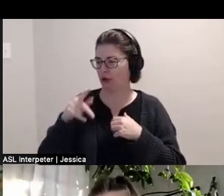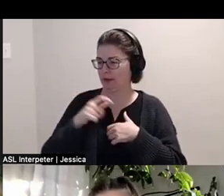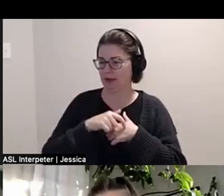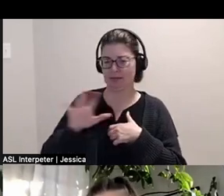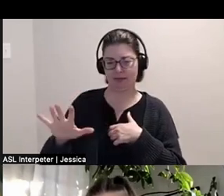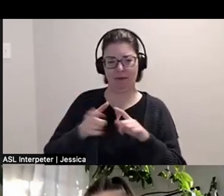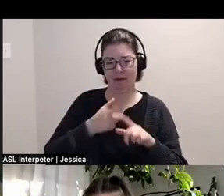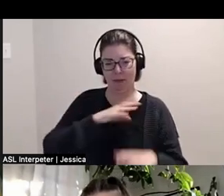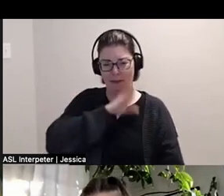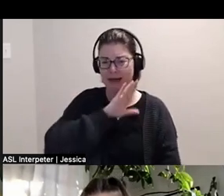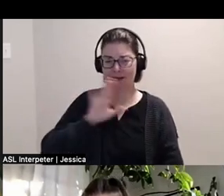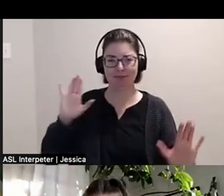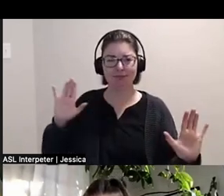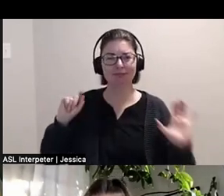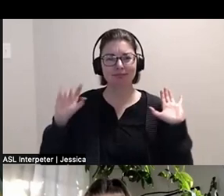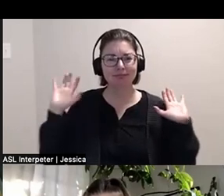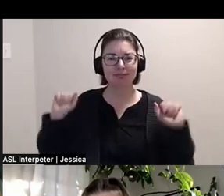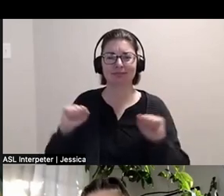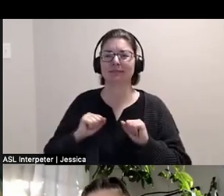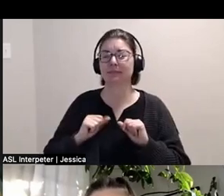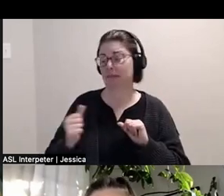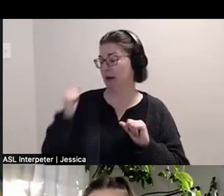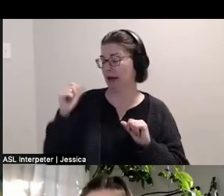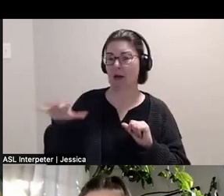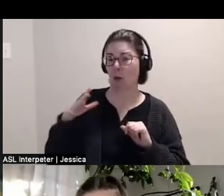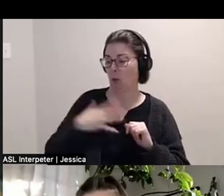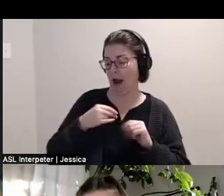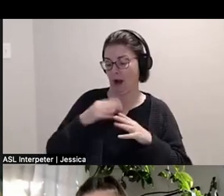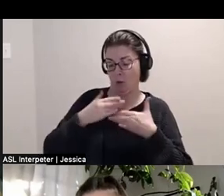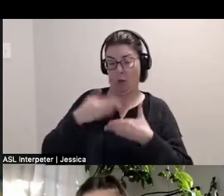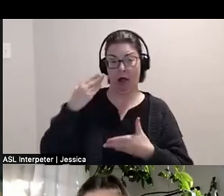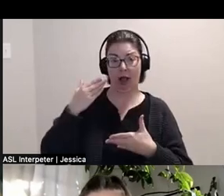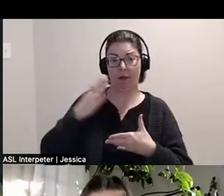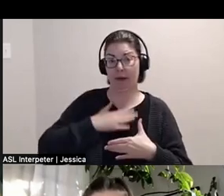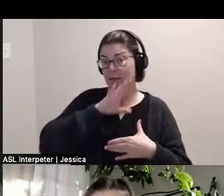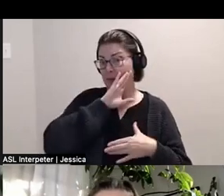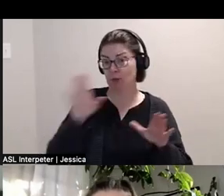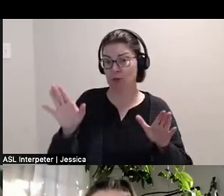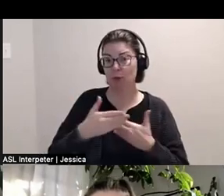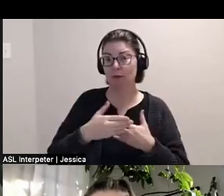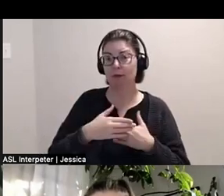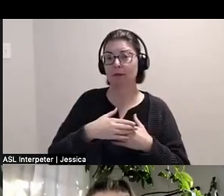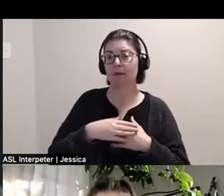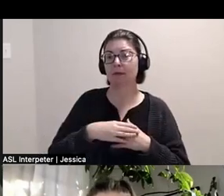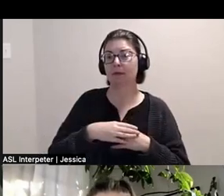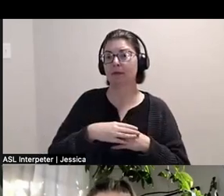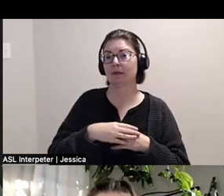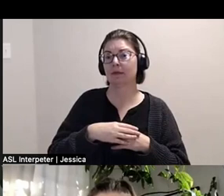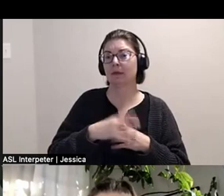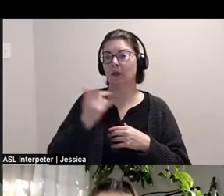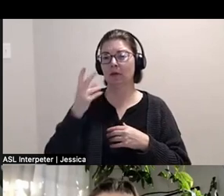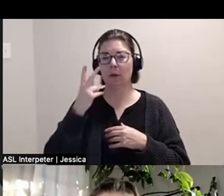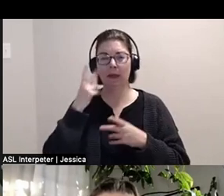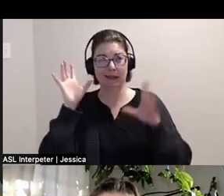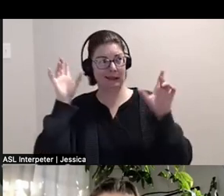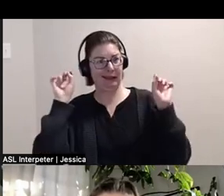So behind me is just my white wall of my bedroom. And there are a couple of things on it that can't really